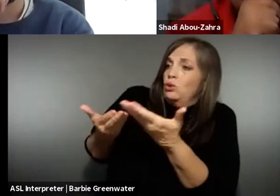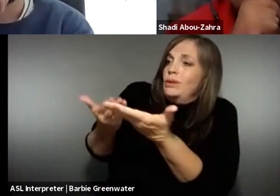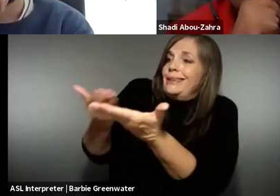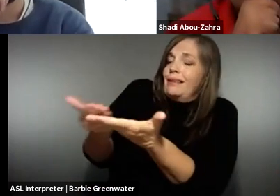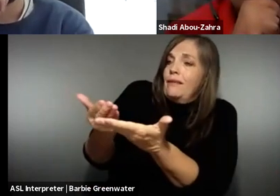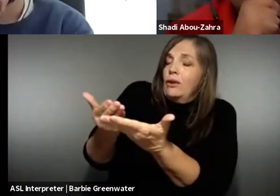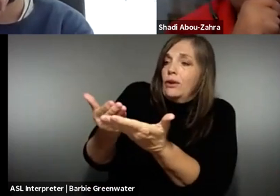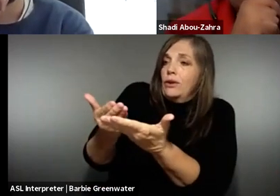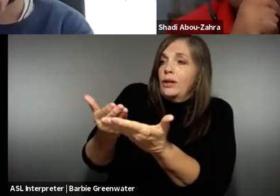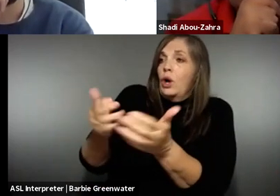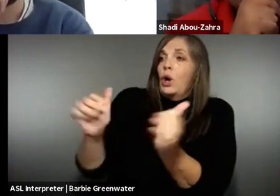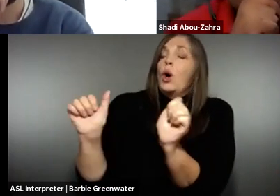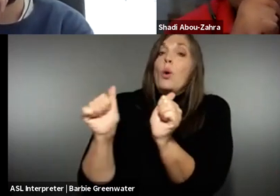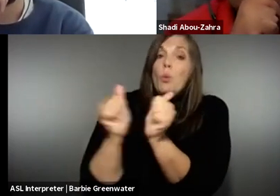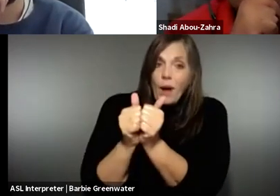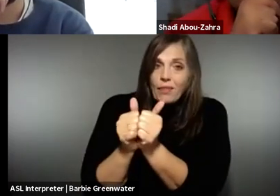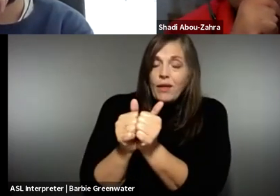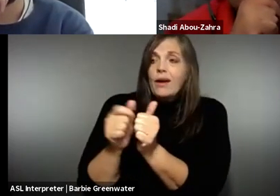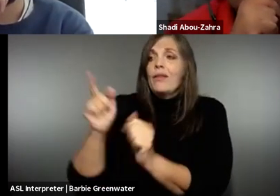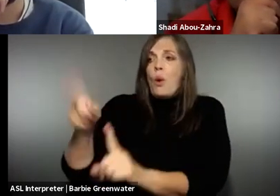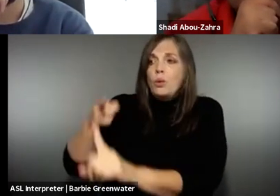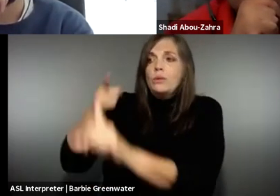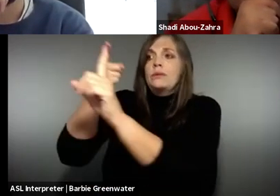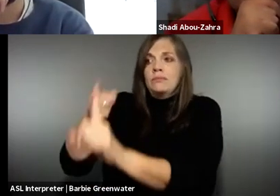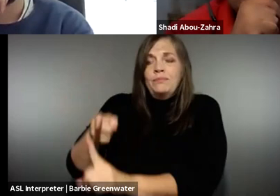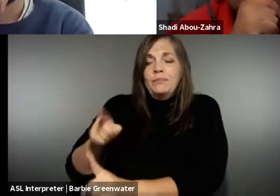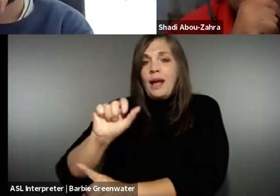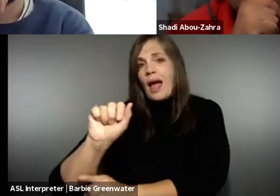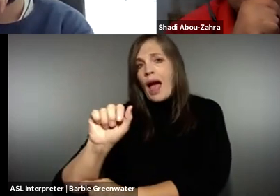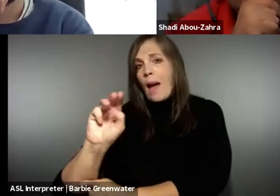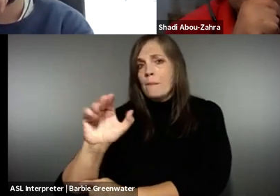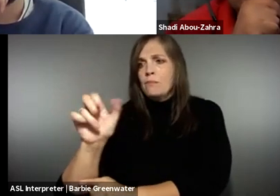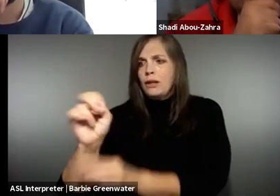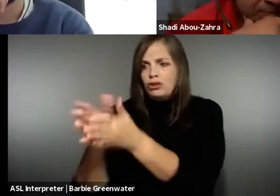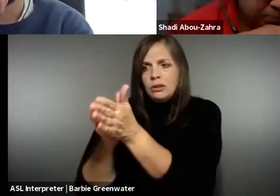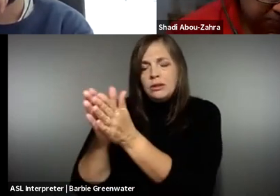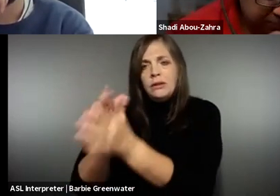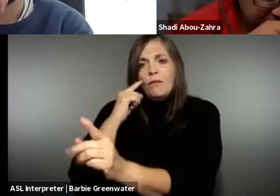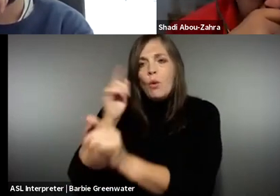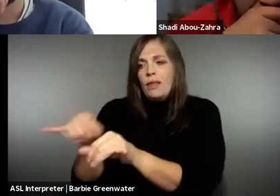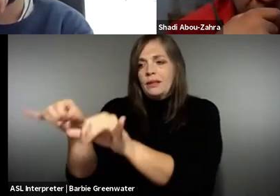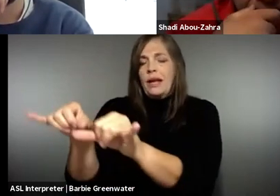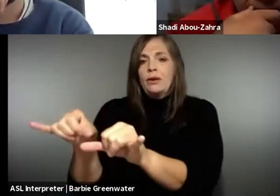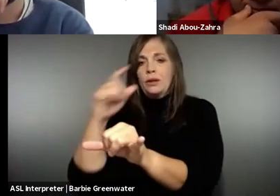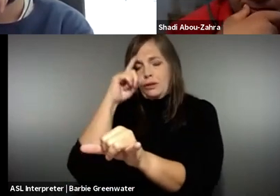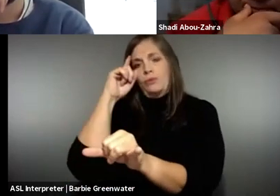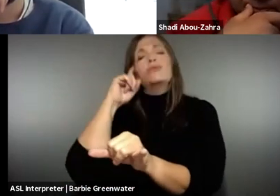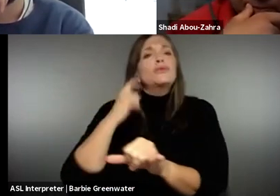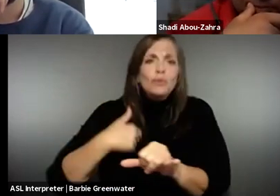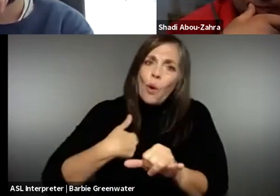pool, it will be very difficult to deliver against the ambitions of all of these standards. So I'm a big fan